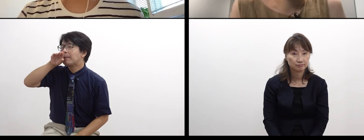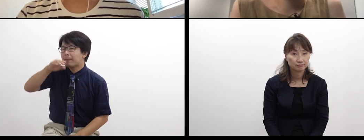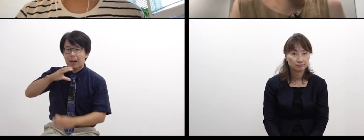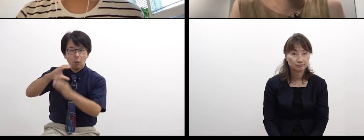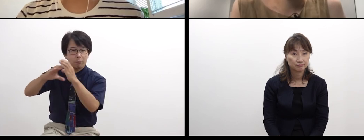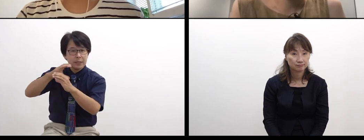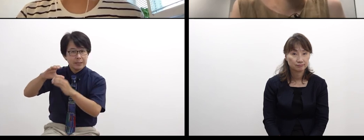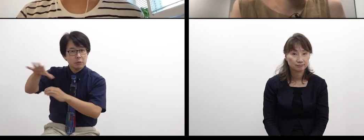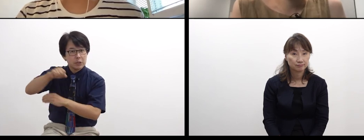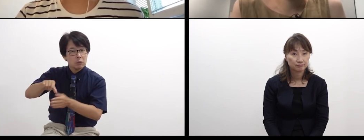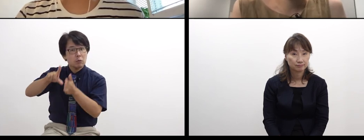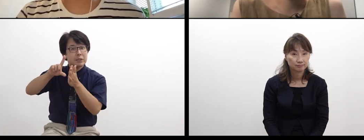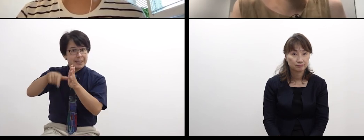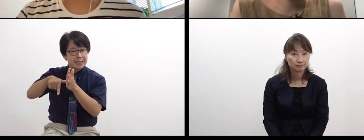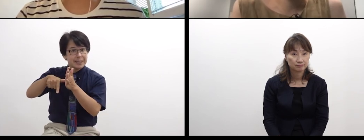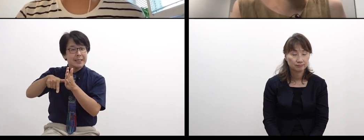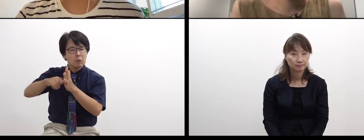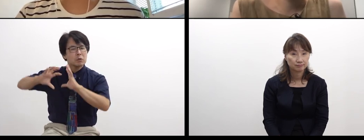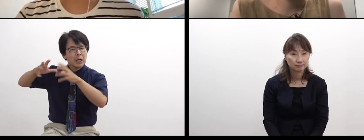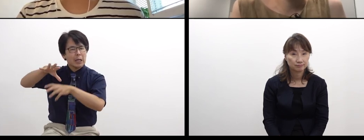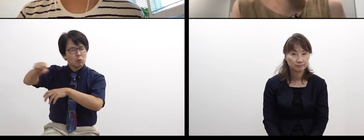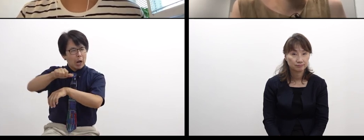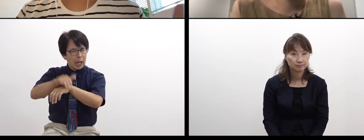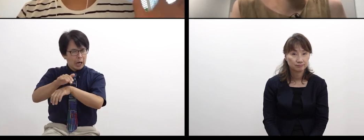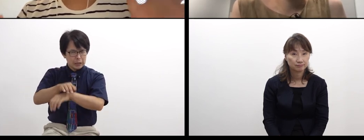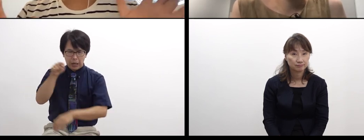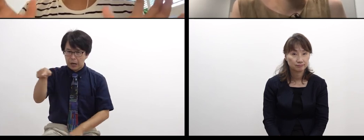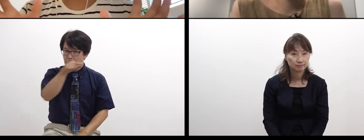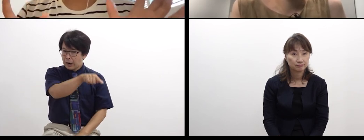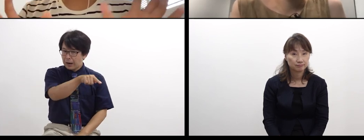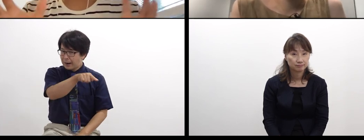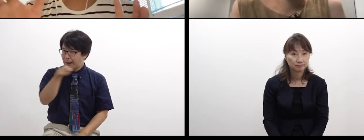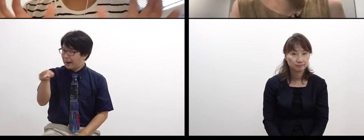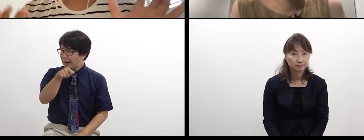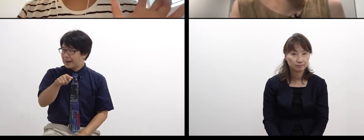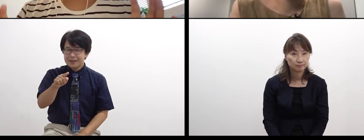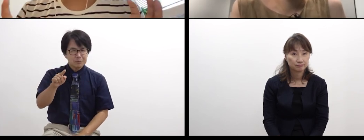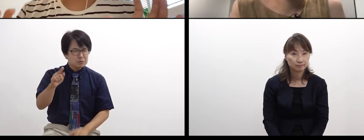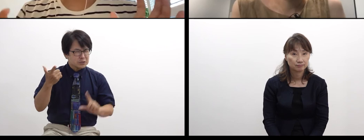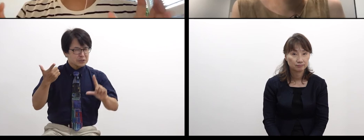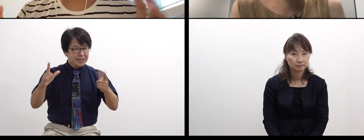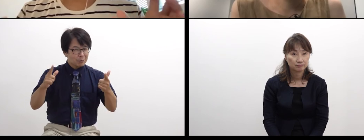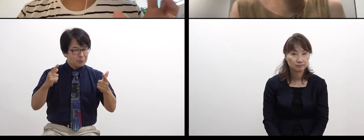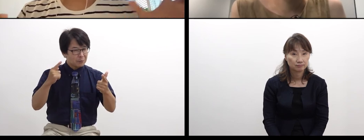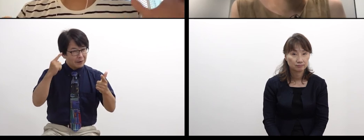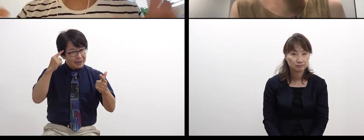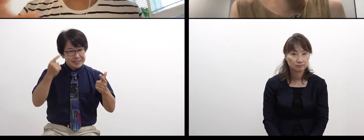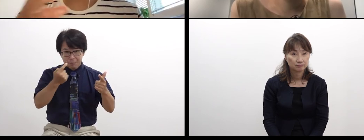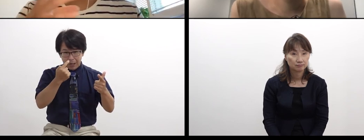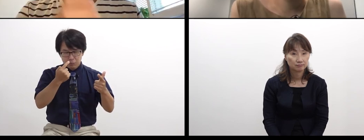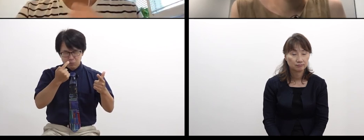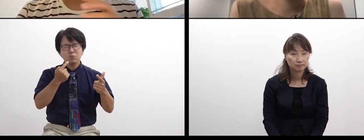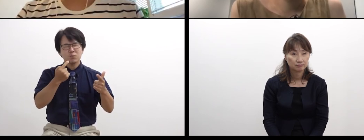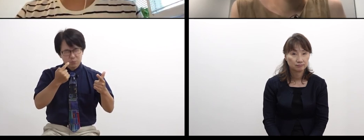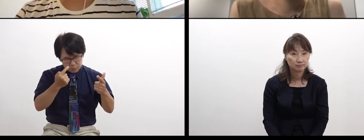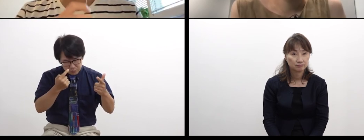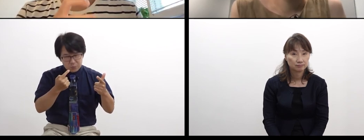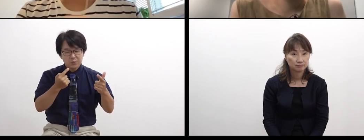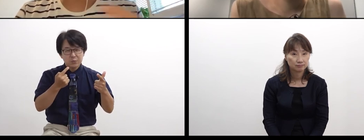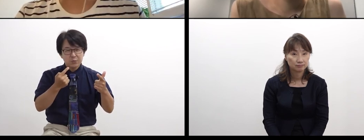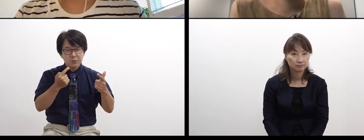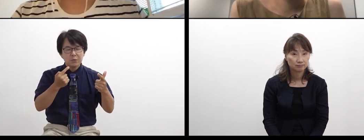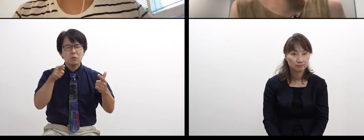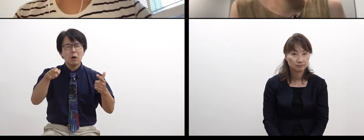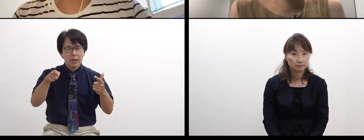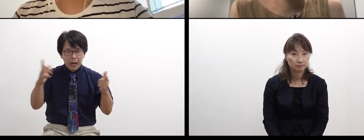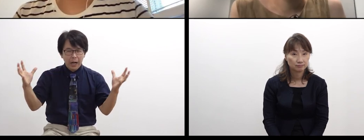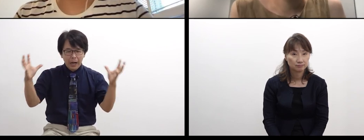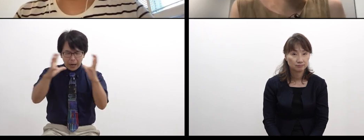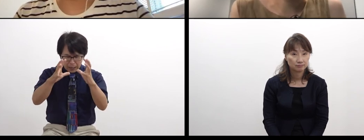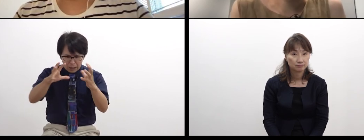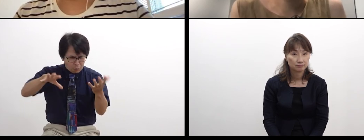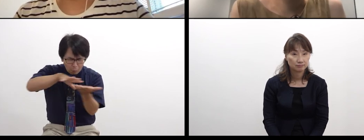and how you do it when communicating in speech language. Though I can only imagine that,